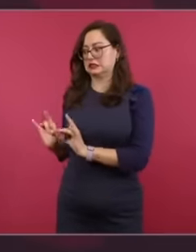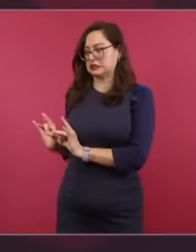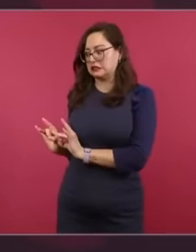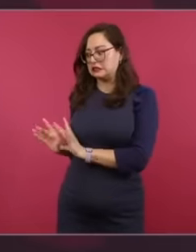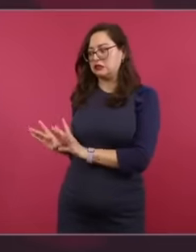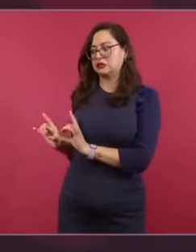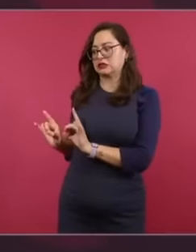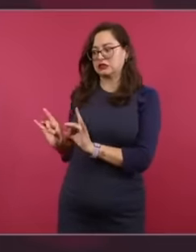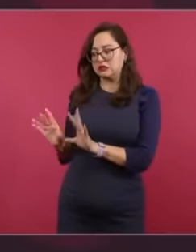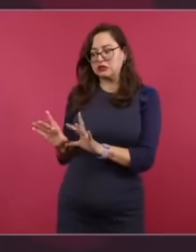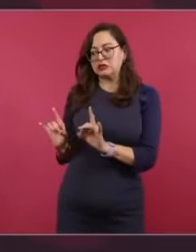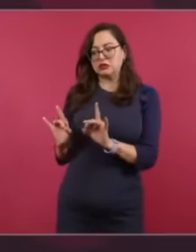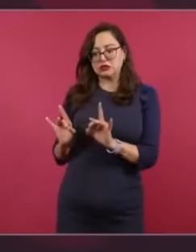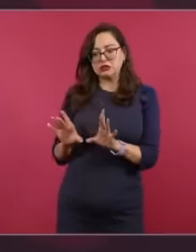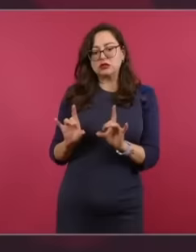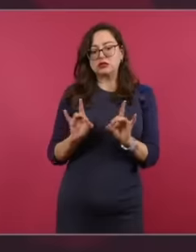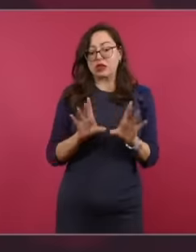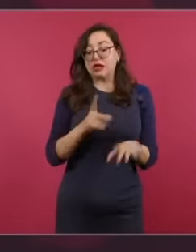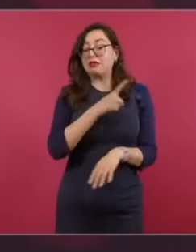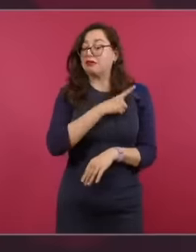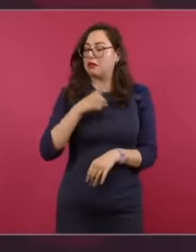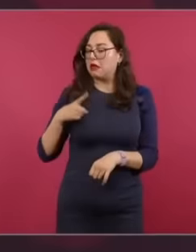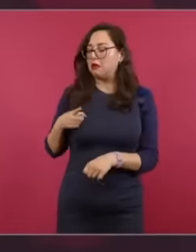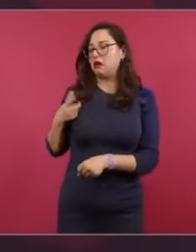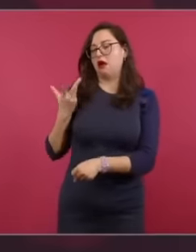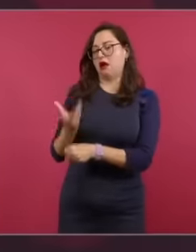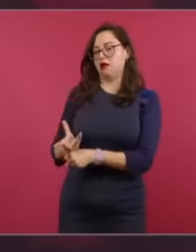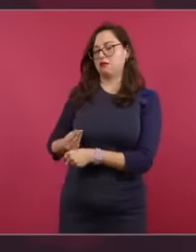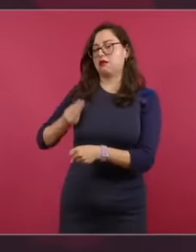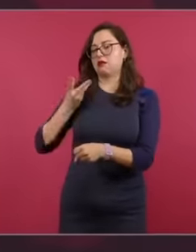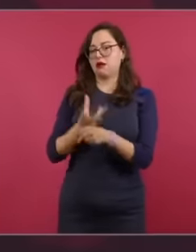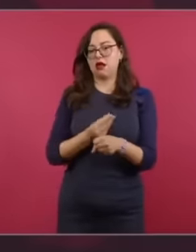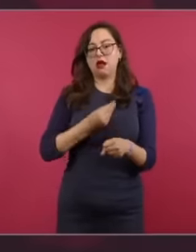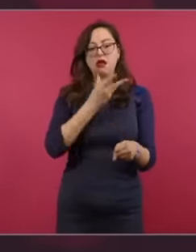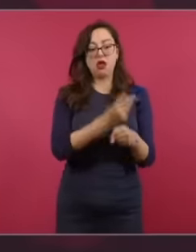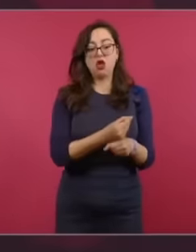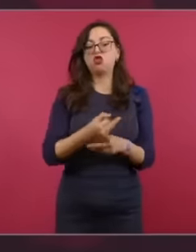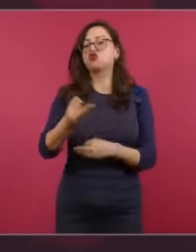have to help each other we are doing it in Mexico